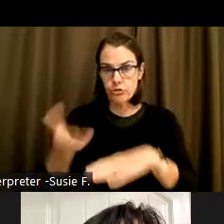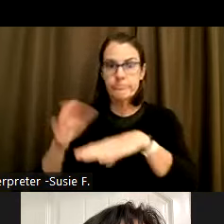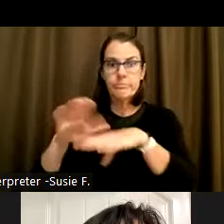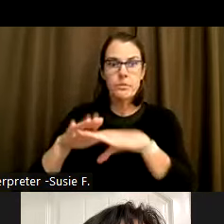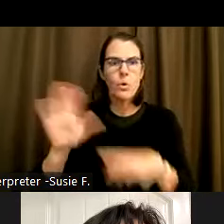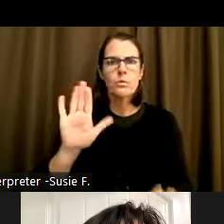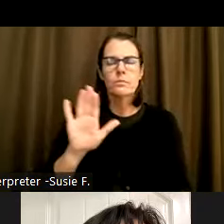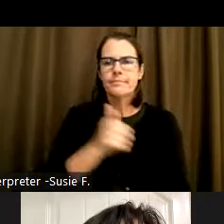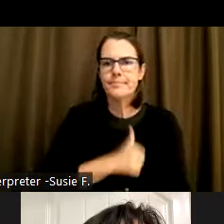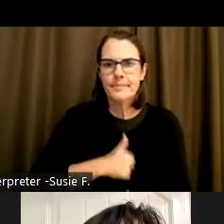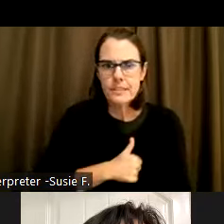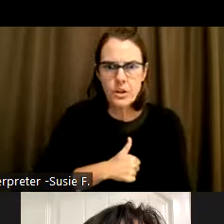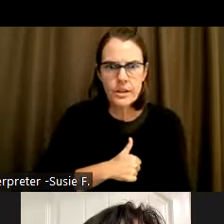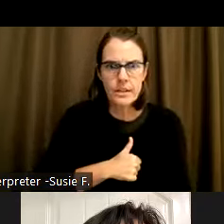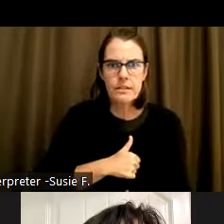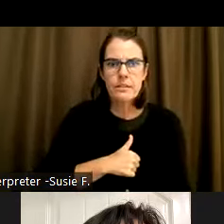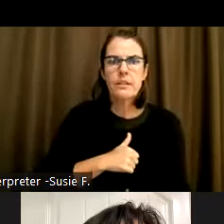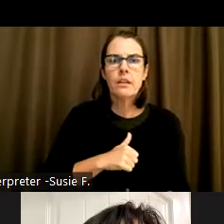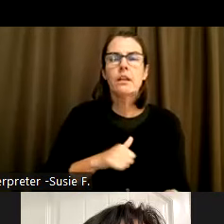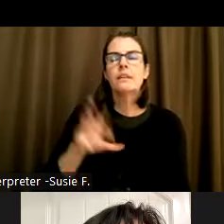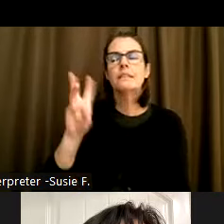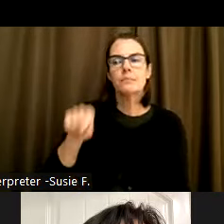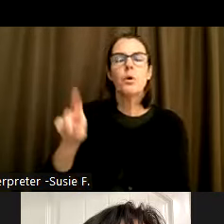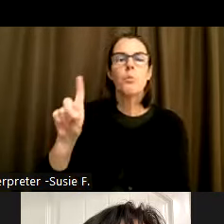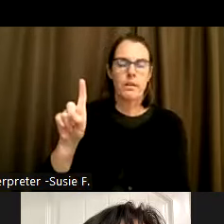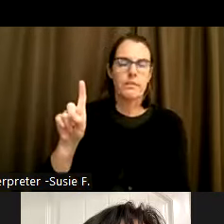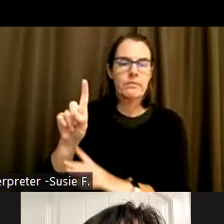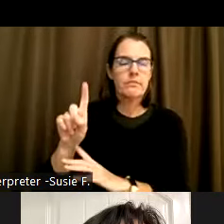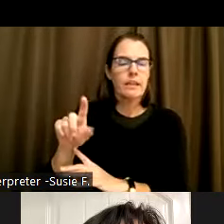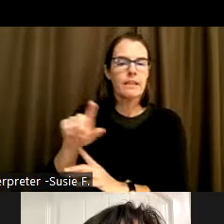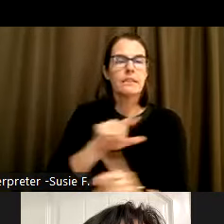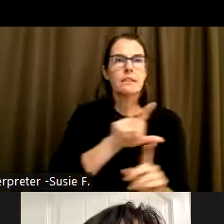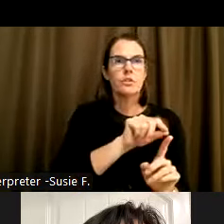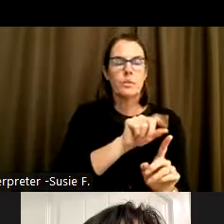.5% and 6.1 respectively in 2019 to 3.8%